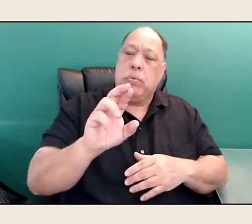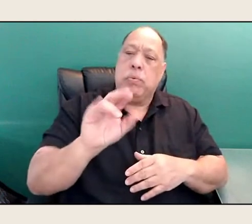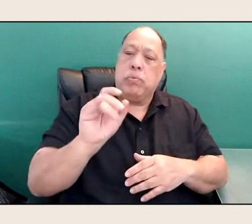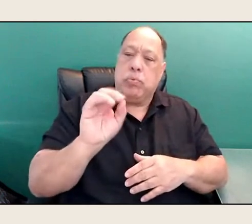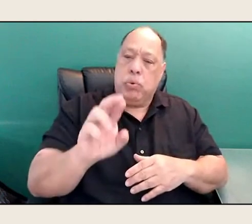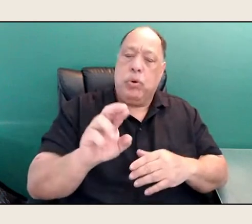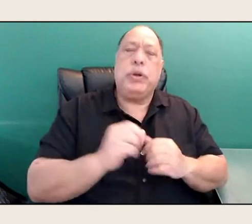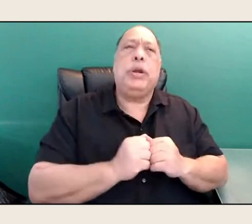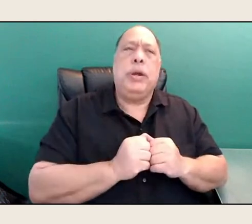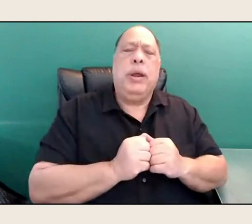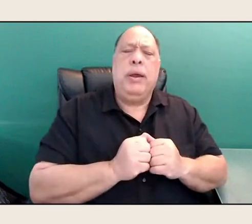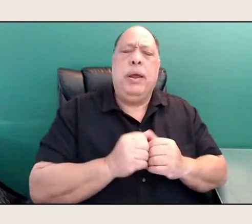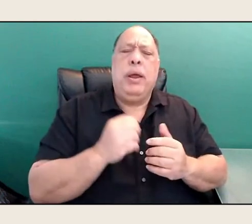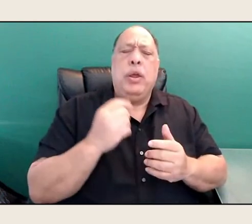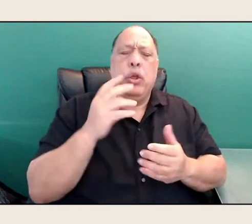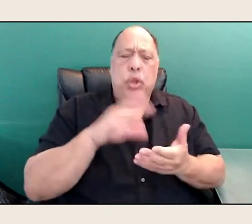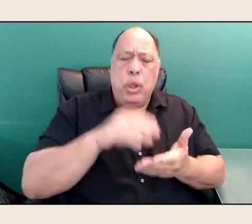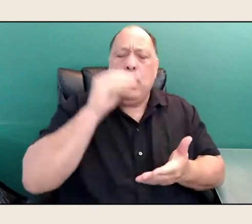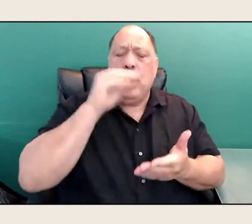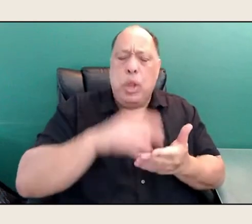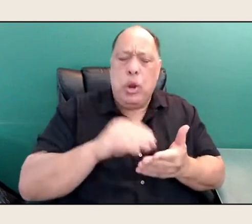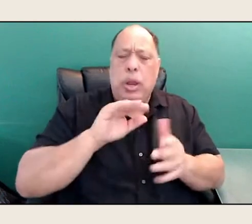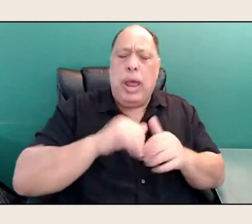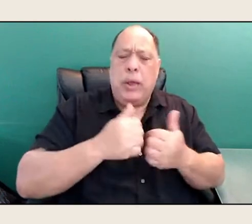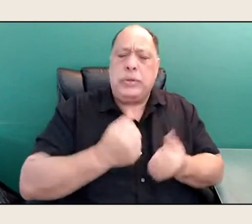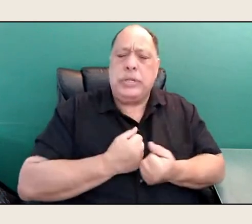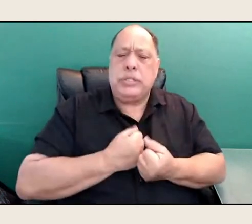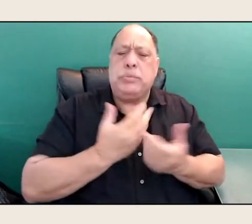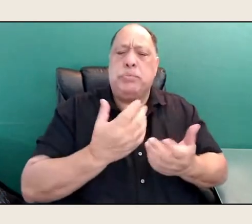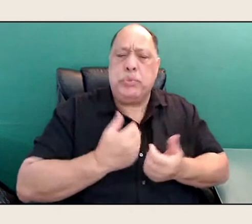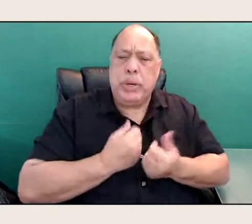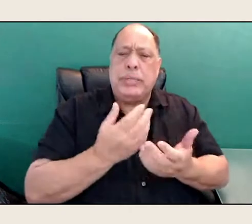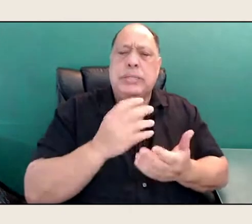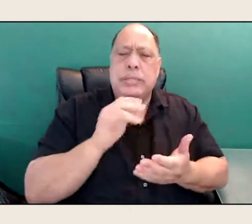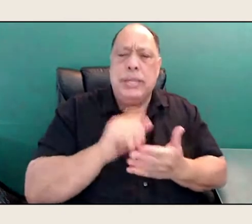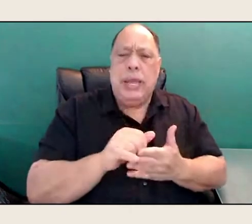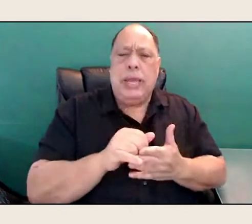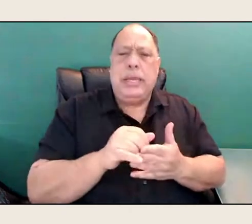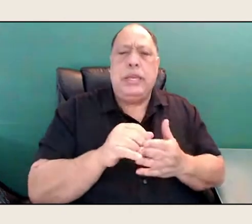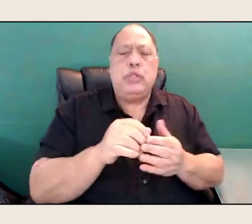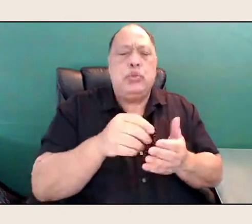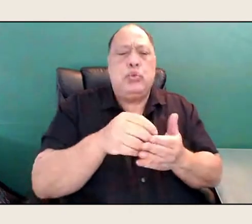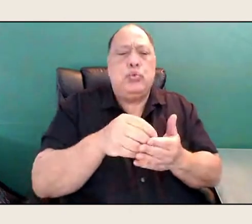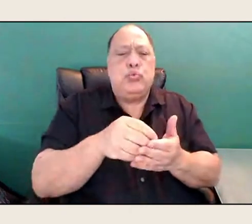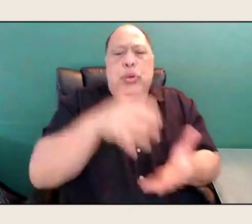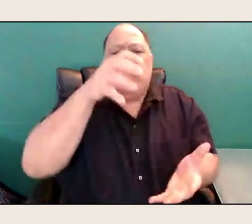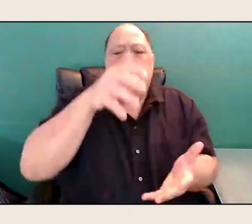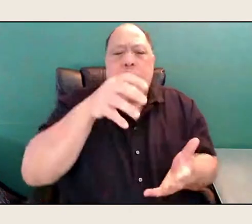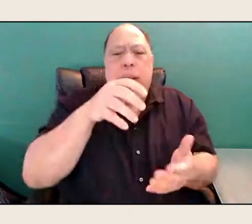arts, music, and poetry. This rich, magical, spiritual knowing that we poets were born with